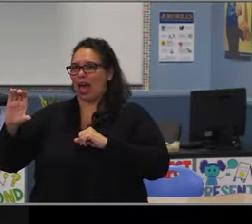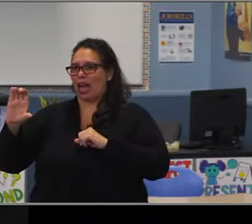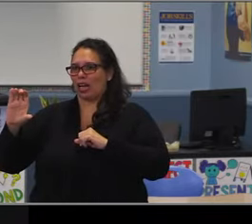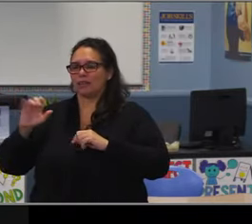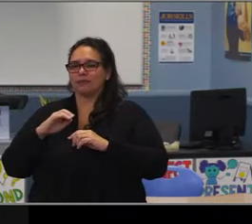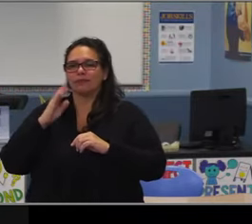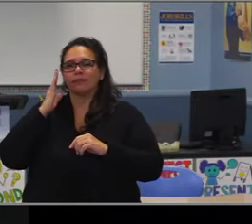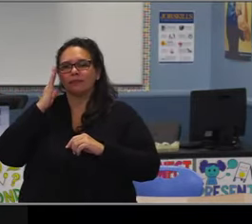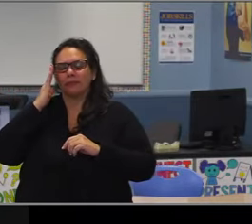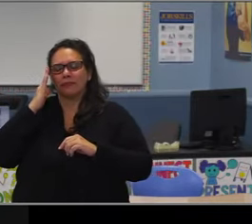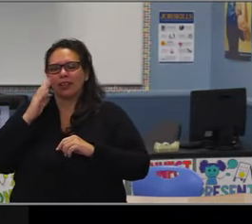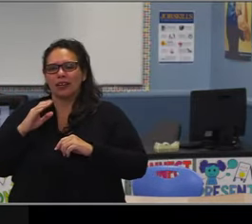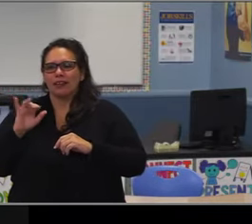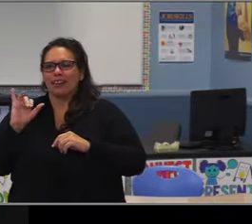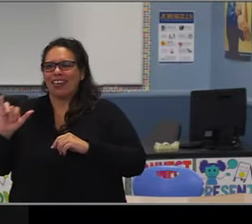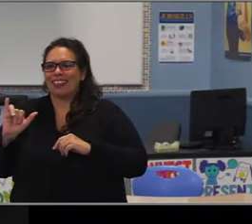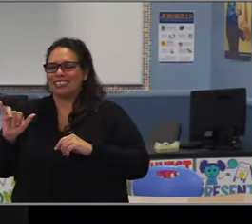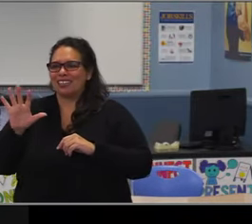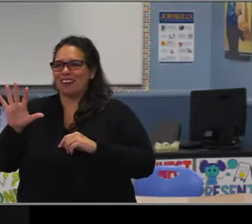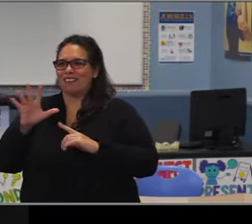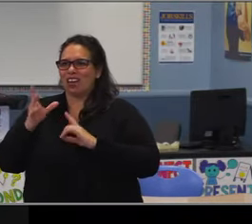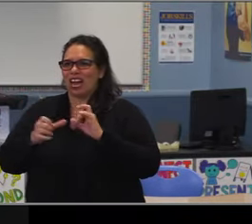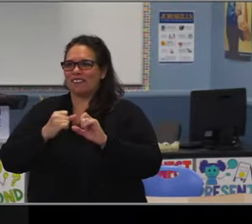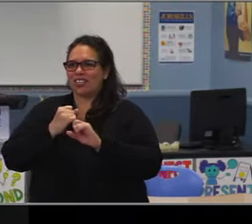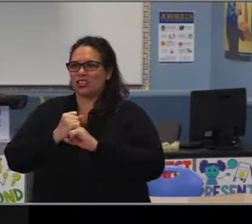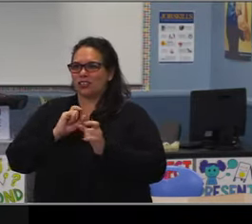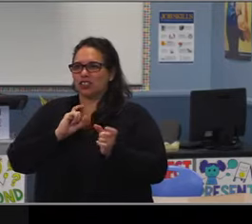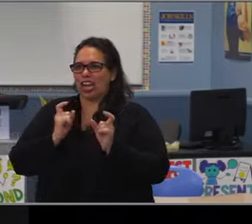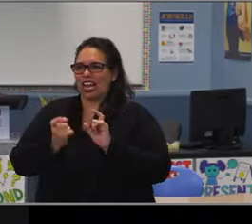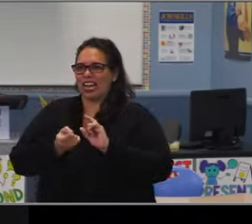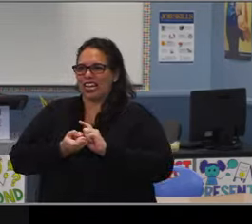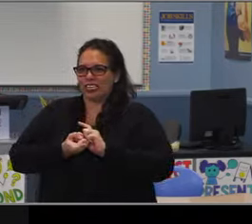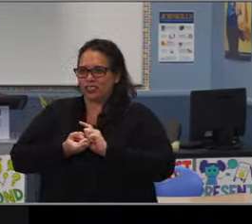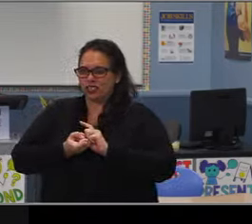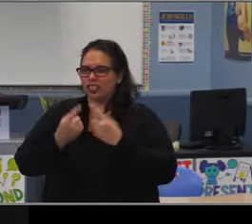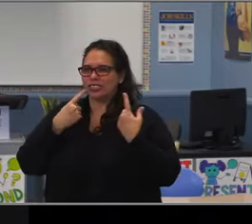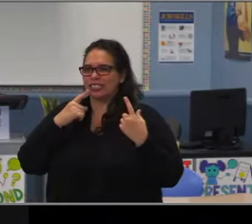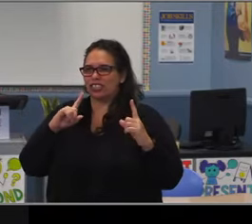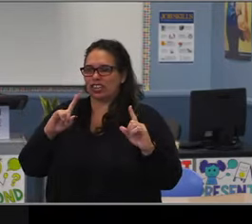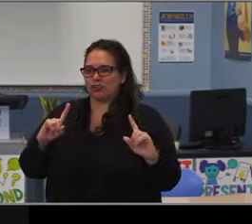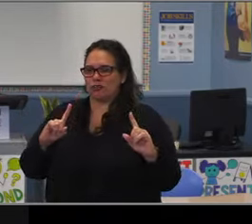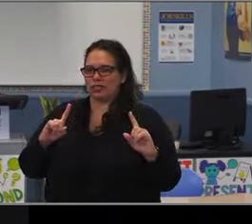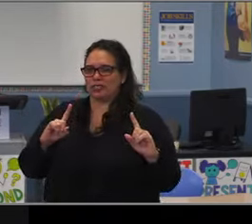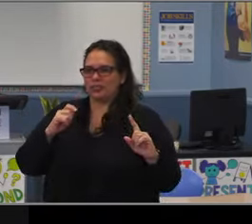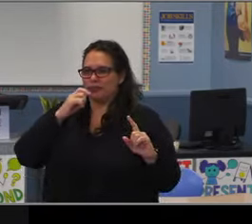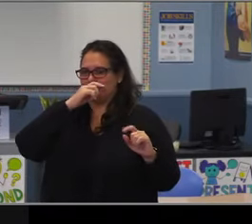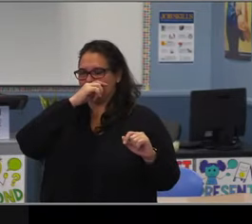All of our teachers at Muir for example, are teaching on their conference period because we have six sections